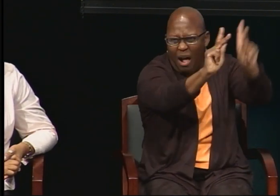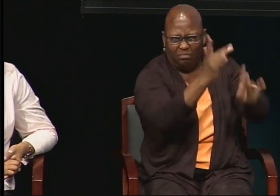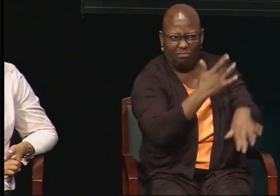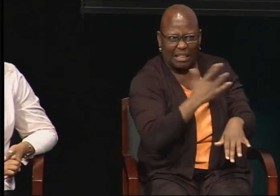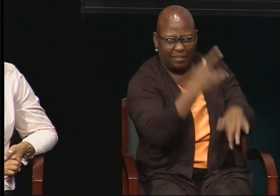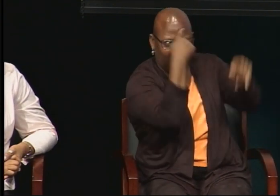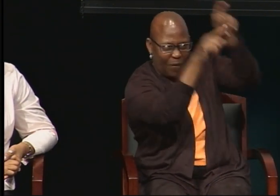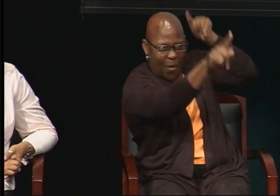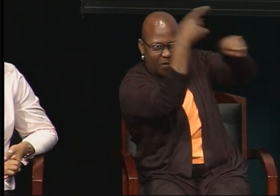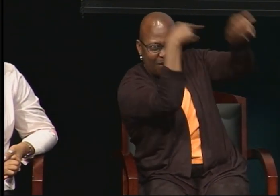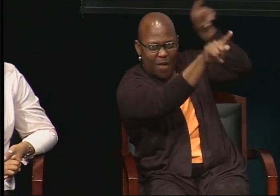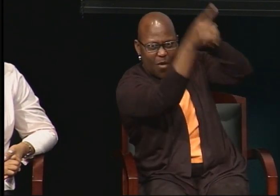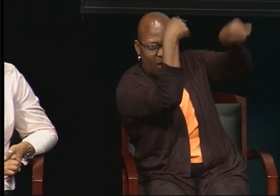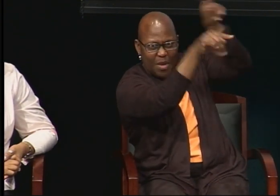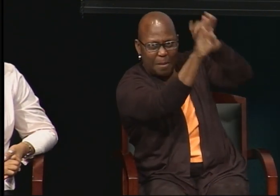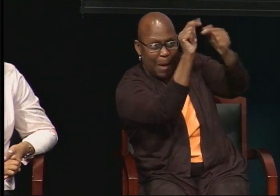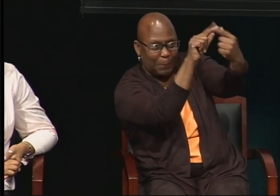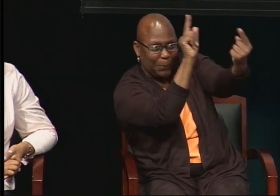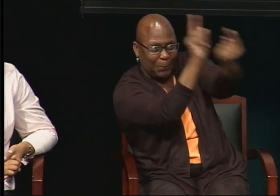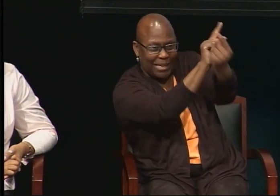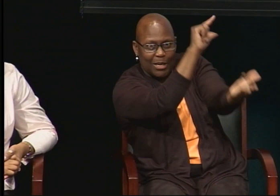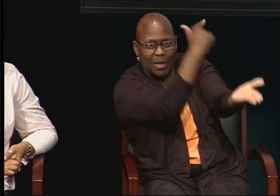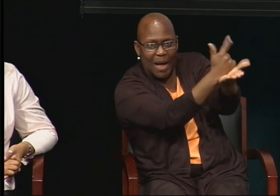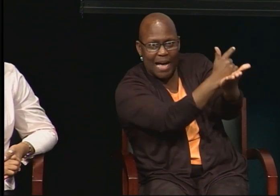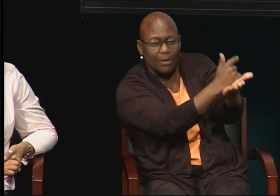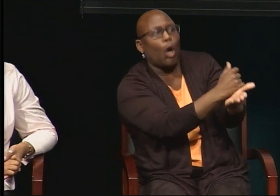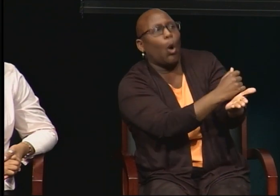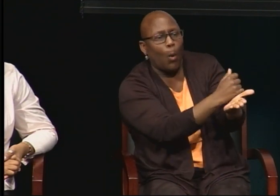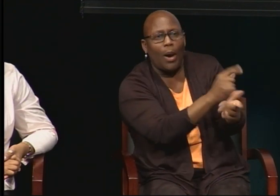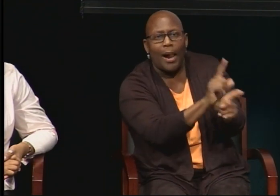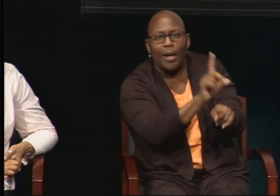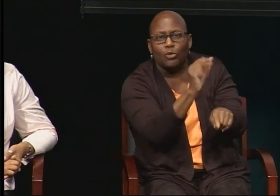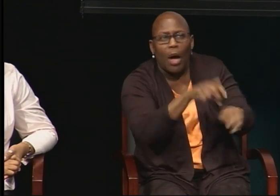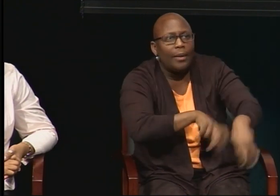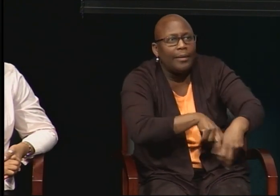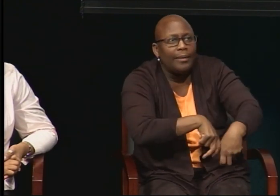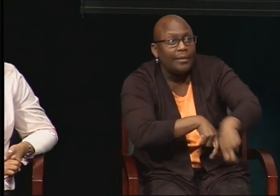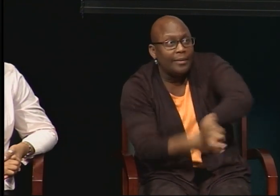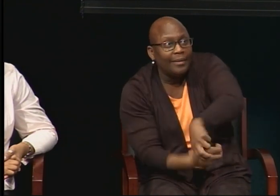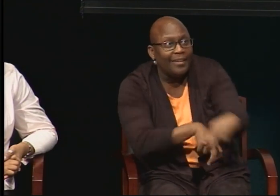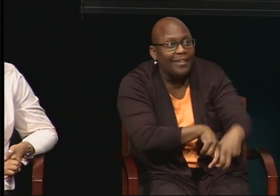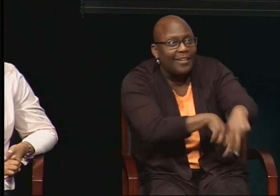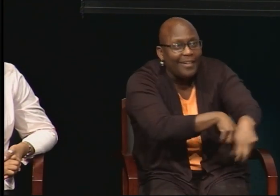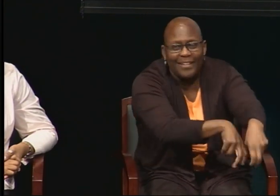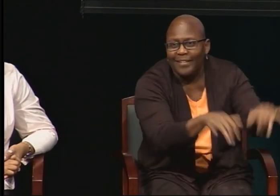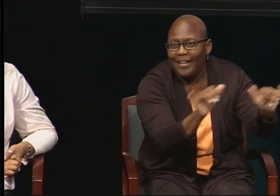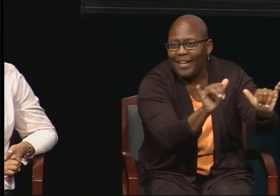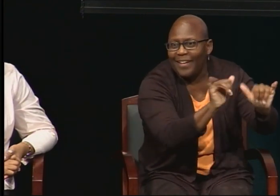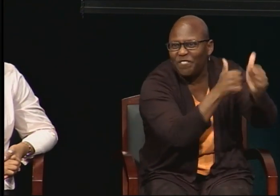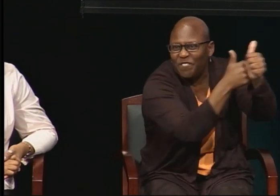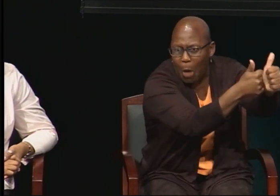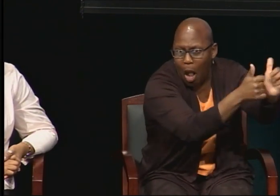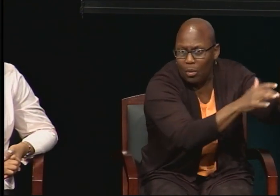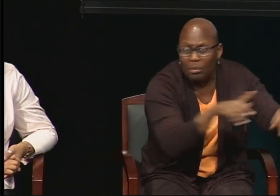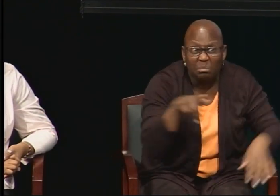So you're kind of like following them, following their own demands. But there's no -- now when I had a PhD, it's like: